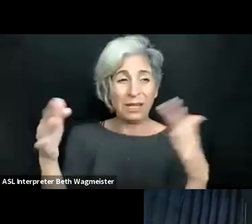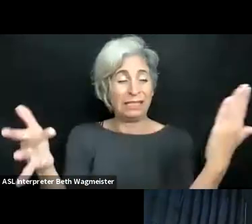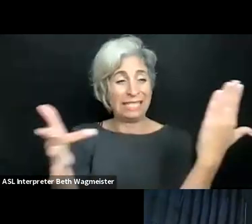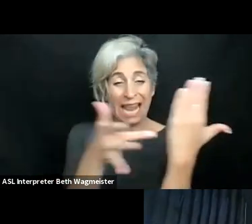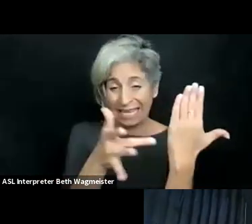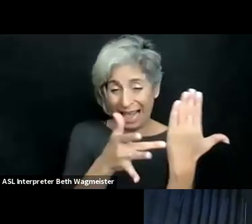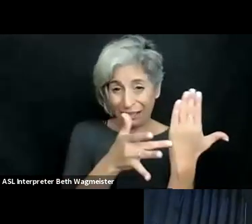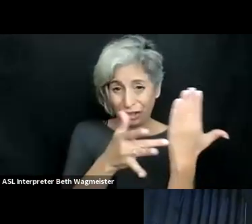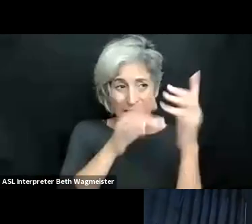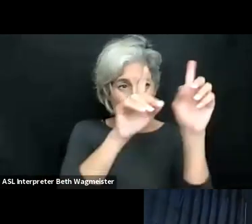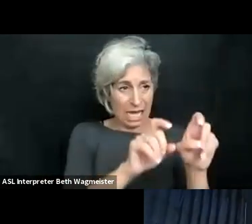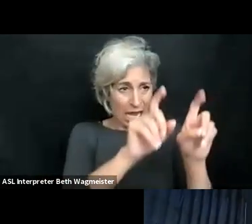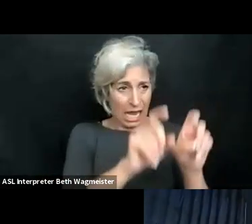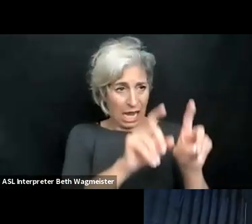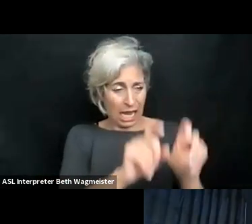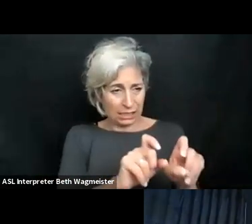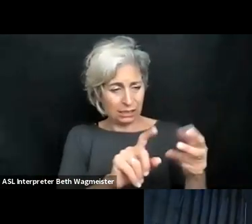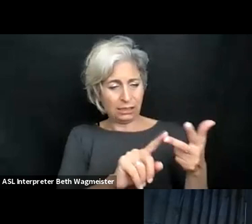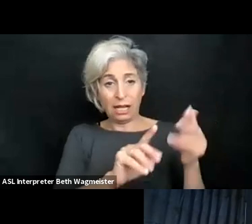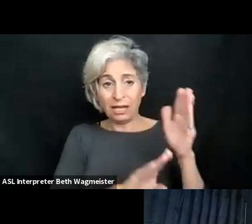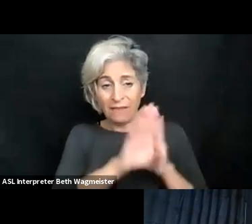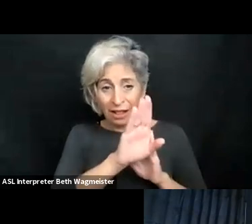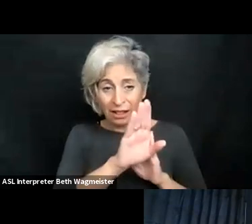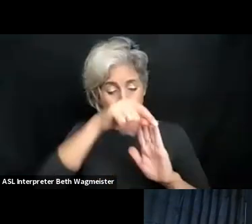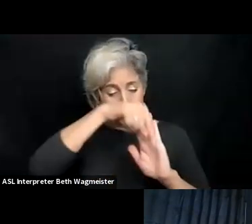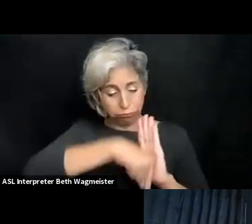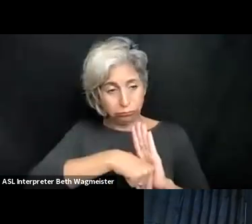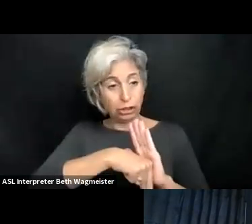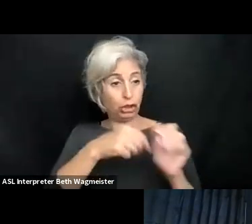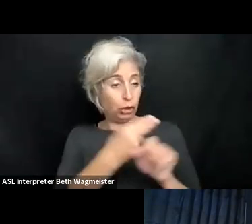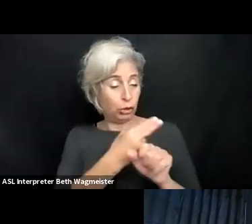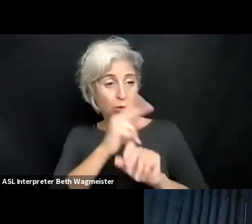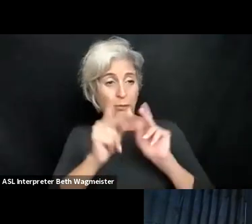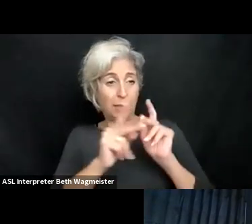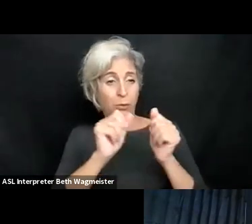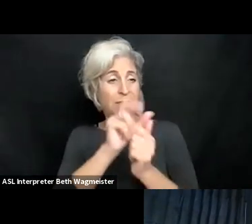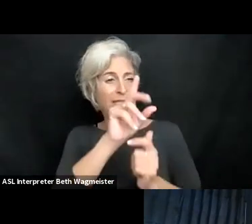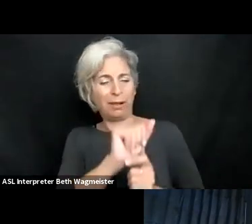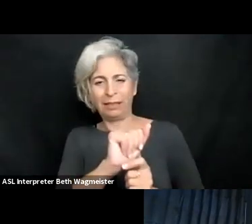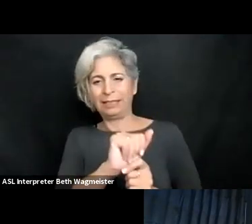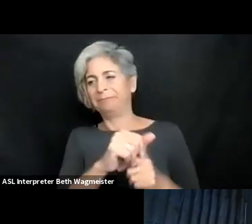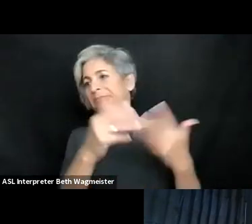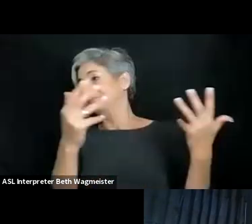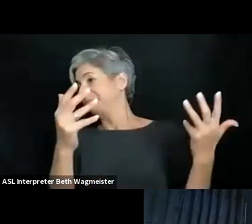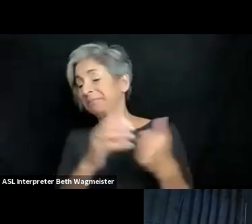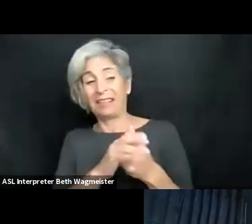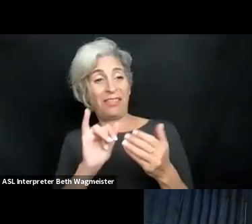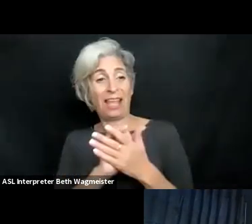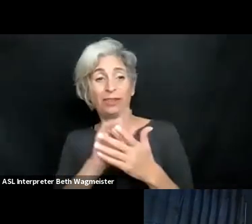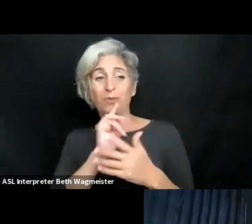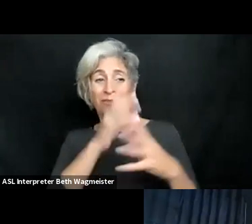Voices. So it's really fascinating to take these technologies, test them, develop them further so